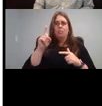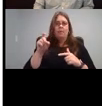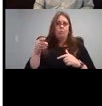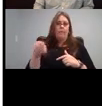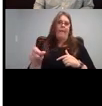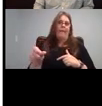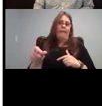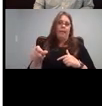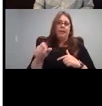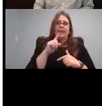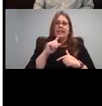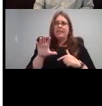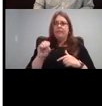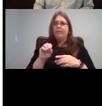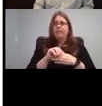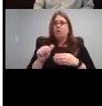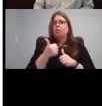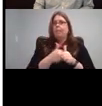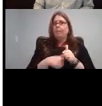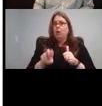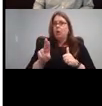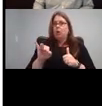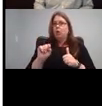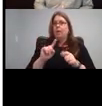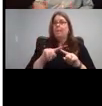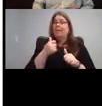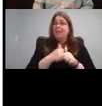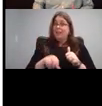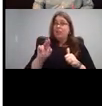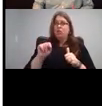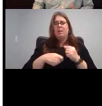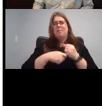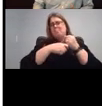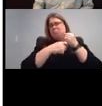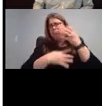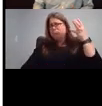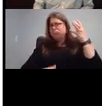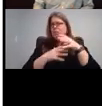It's about 52 Per Unit, but each unit has a massive amount of content.